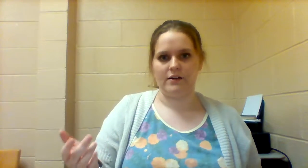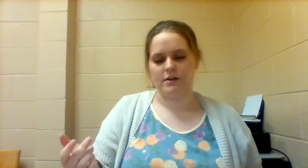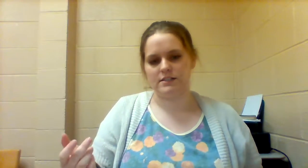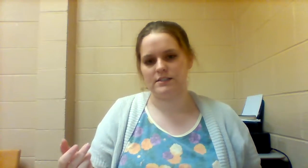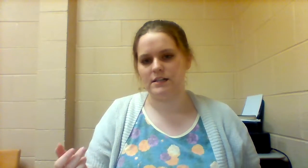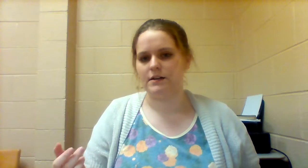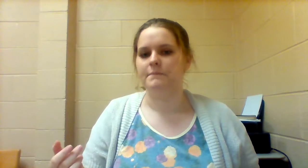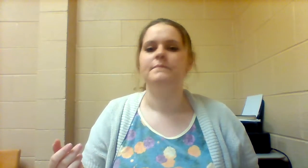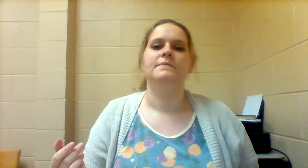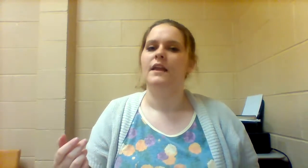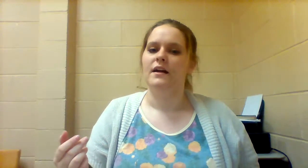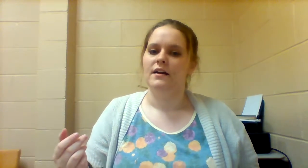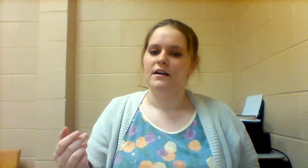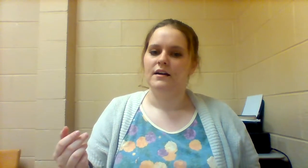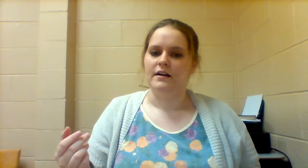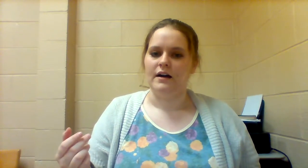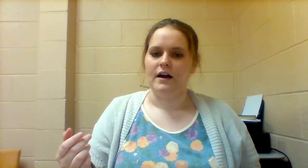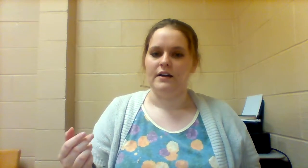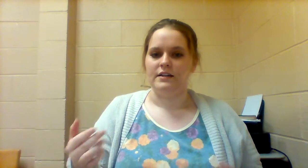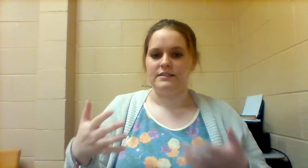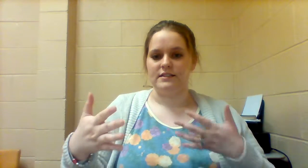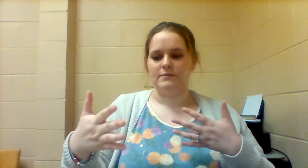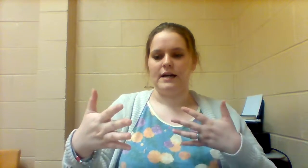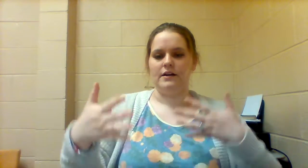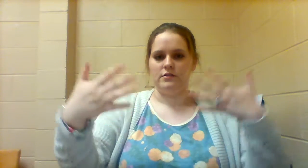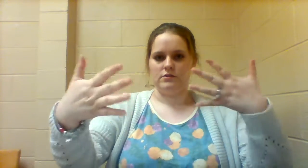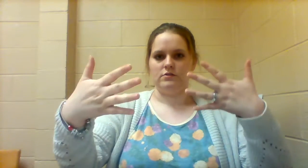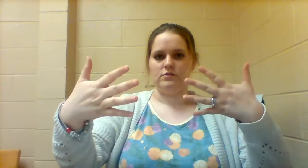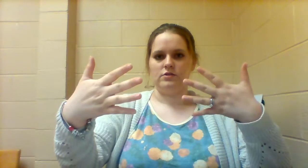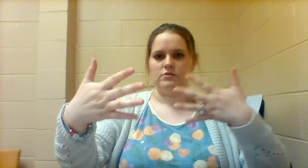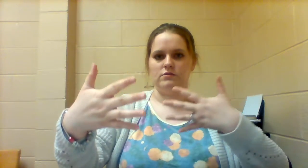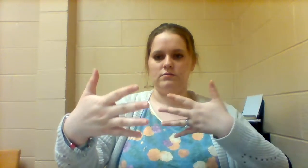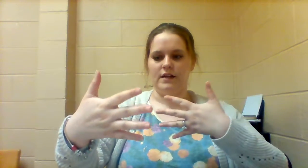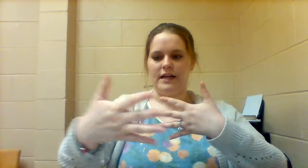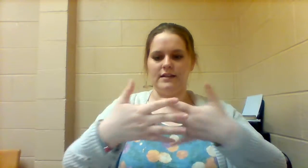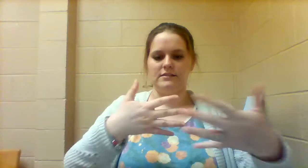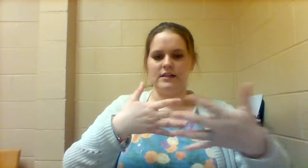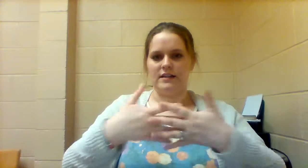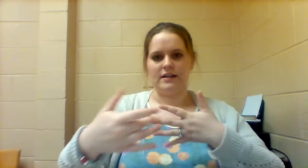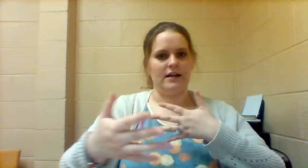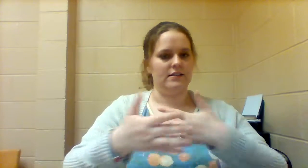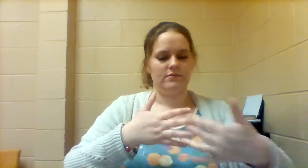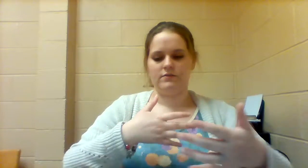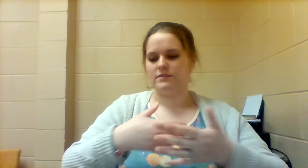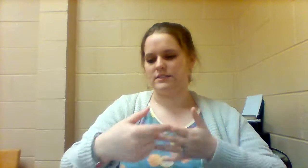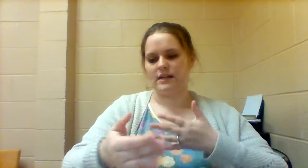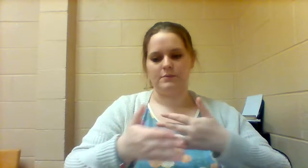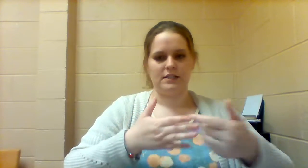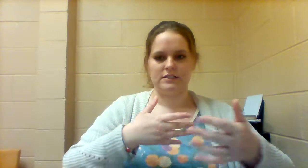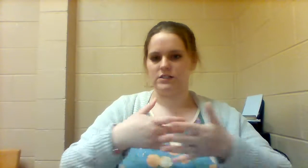There's a lot of ways to say [sign] DUMB IT DOESN'T MATTER, so your two hands and then kind of slap against each other